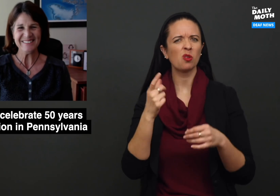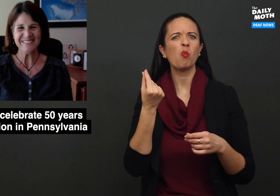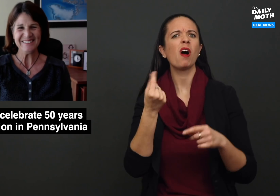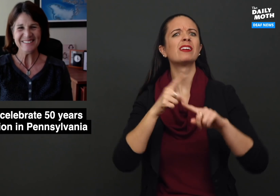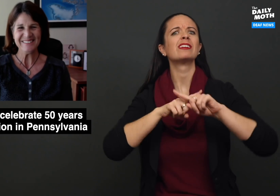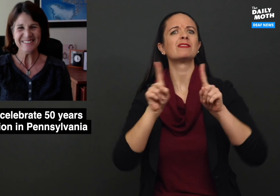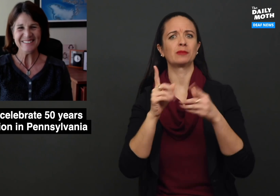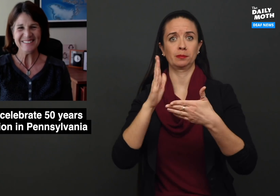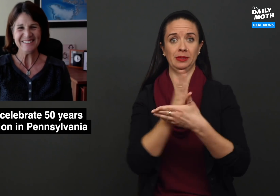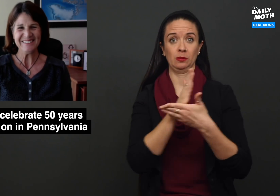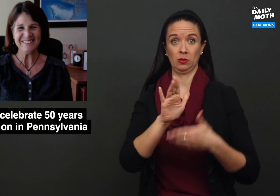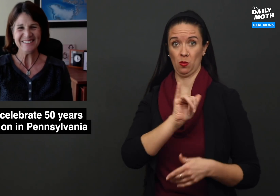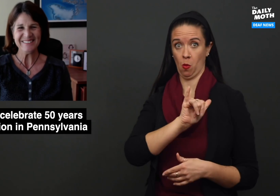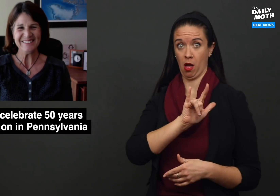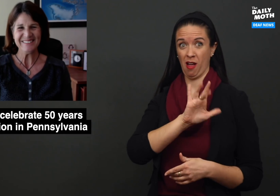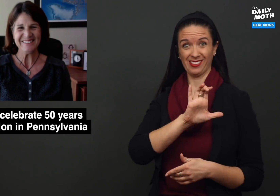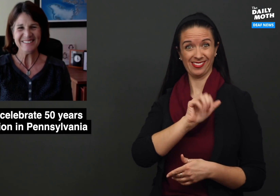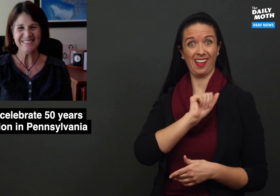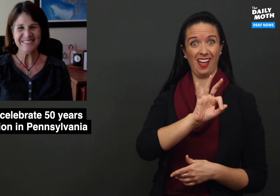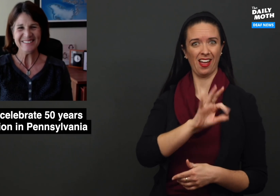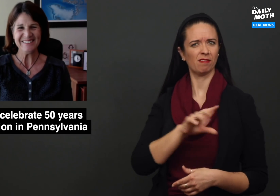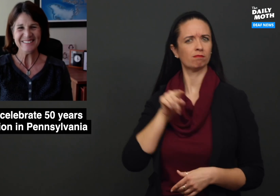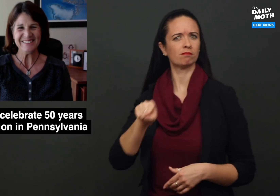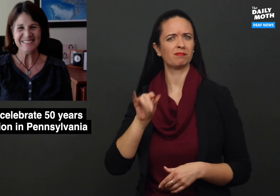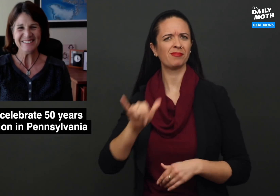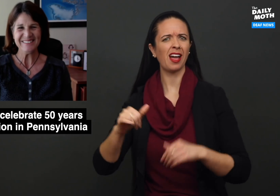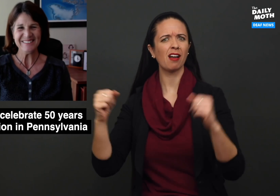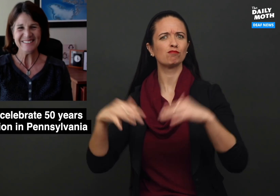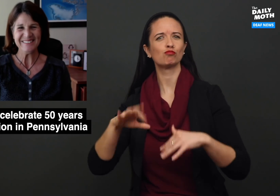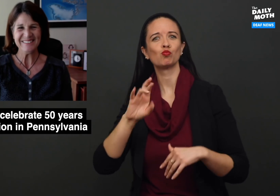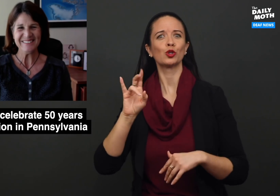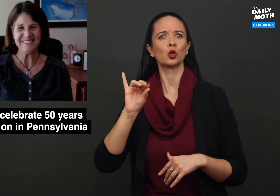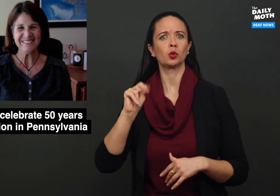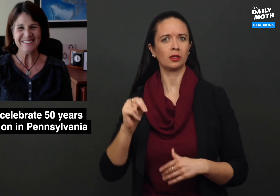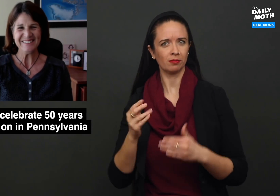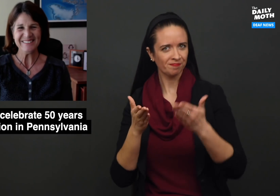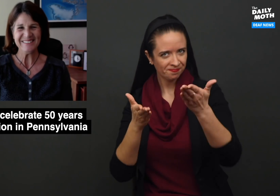the difference is between the YLCAF and the YLC reunion?